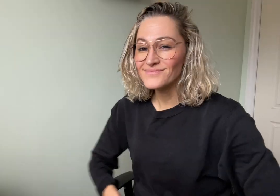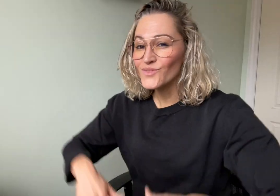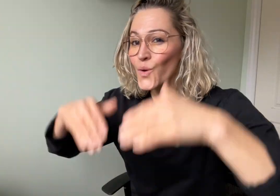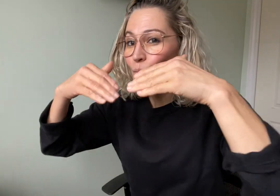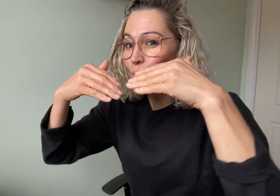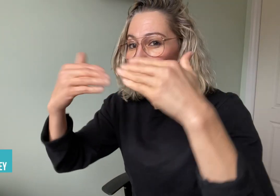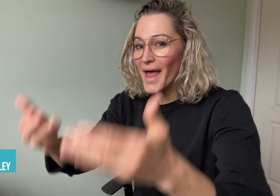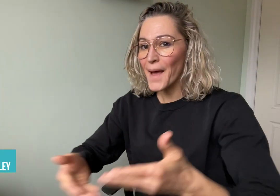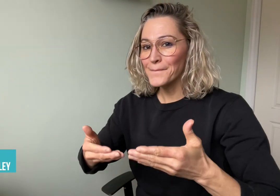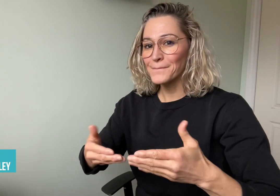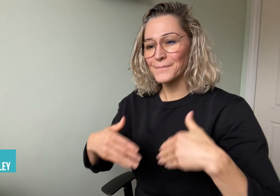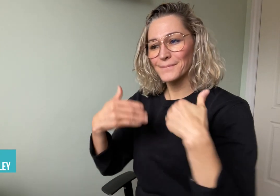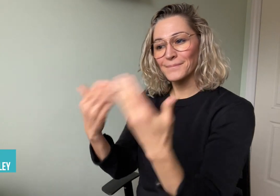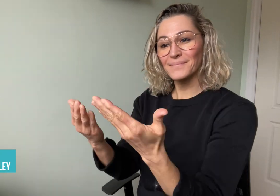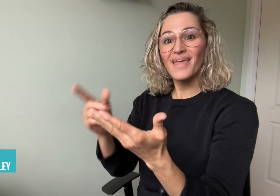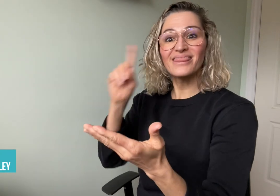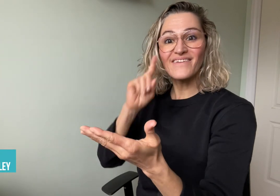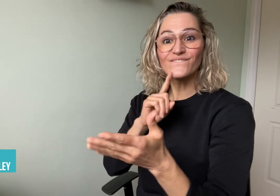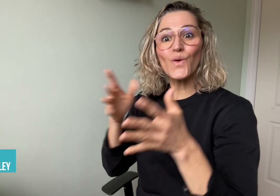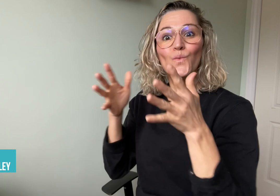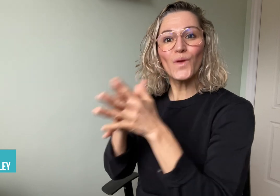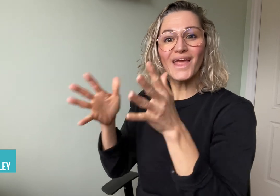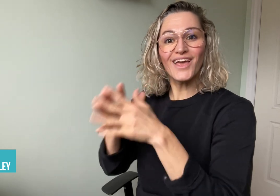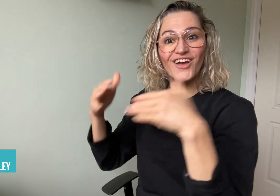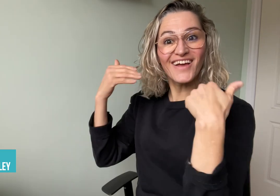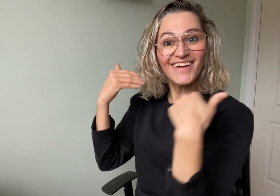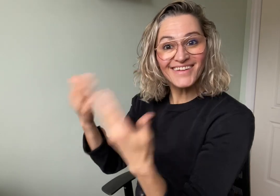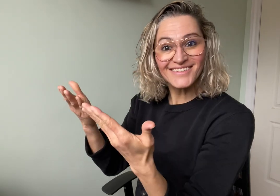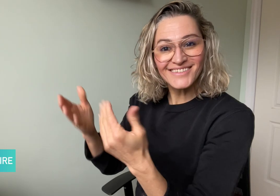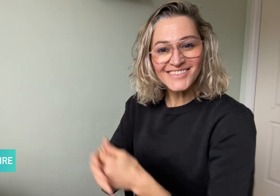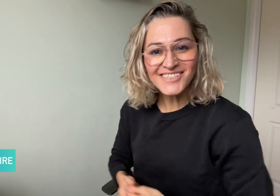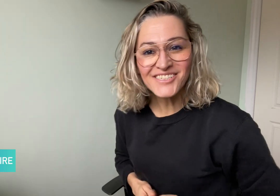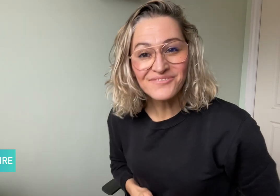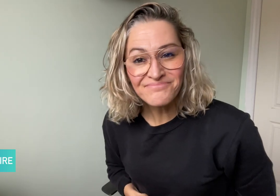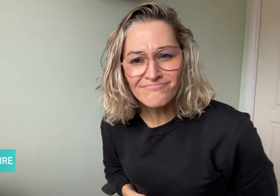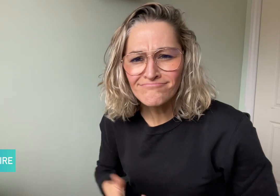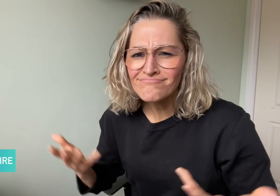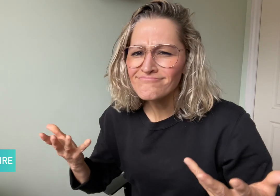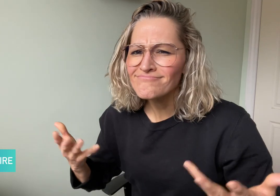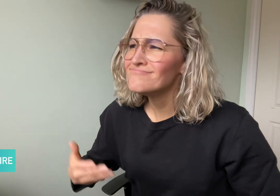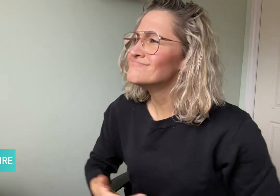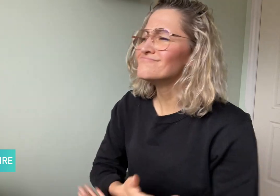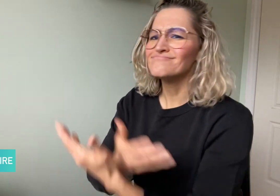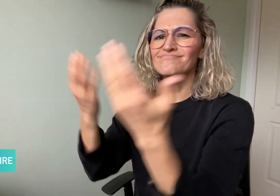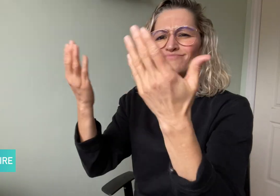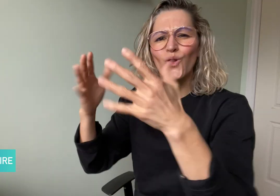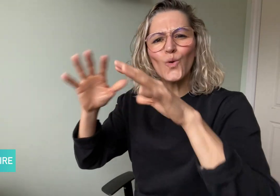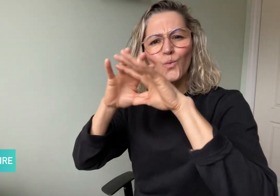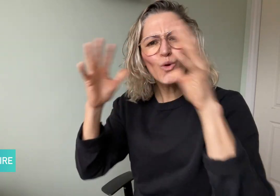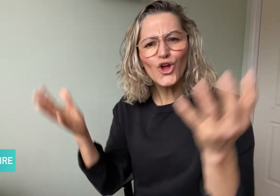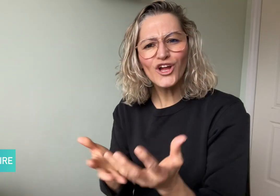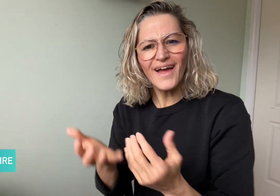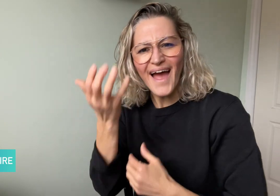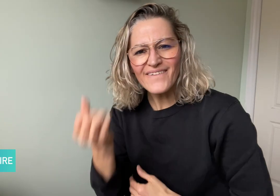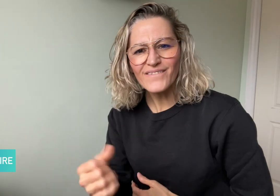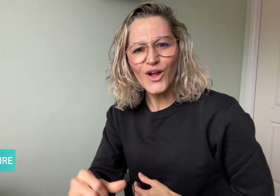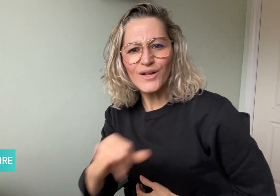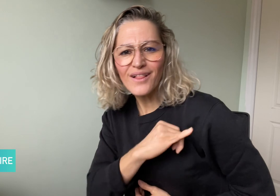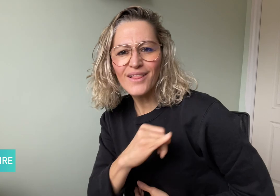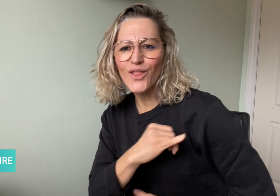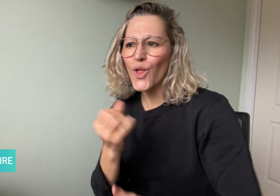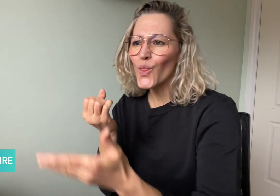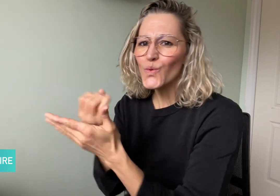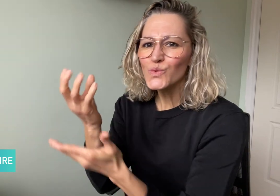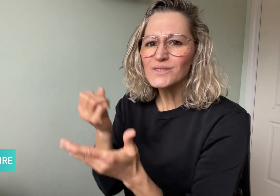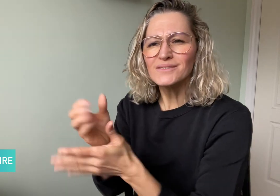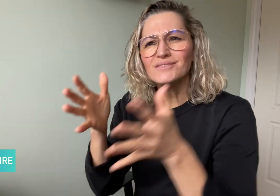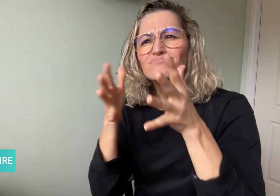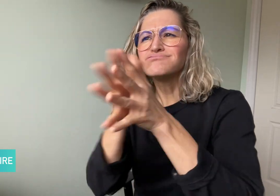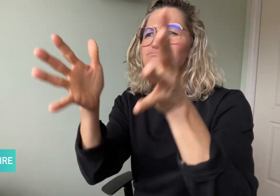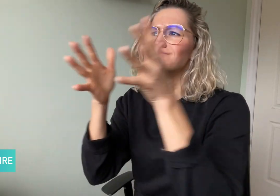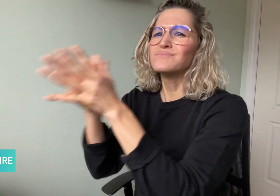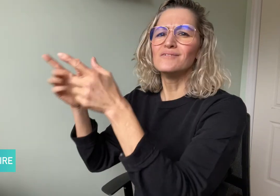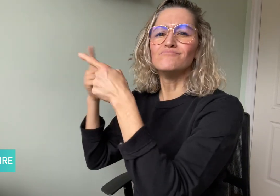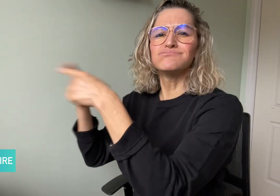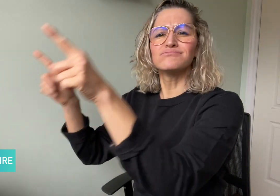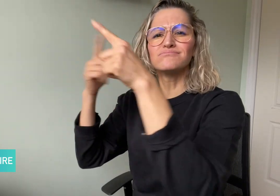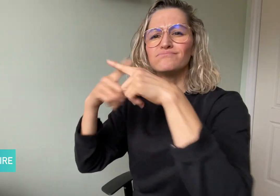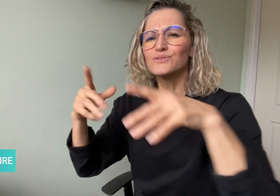Welcome to DeafWire where we share interesting news stories